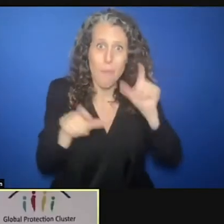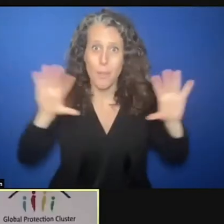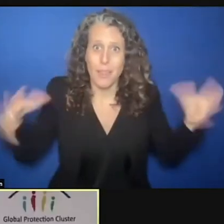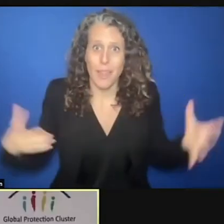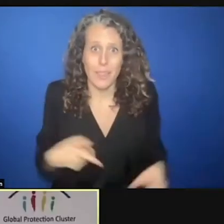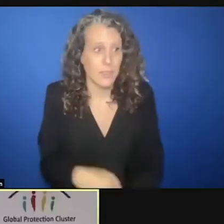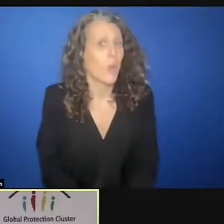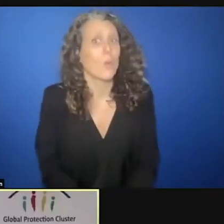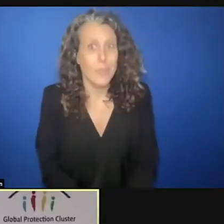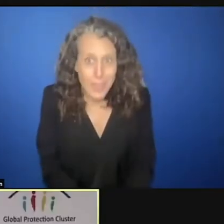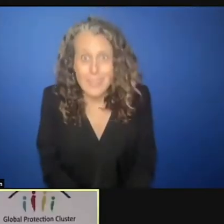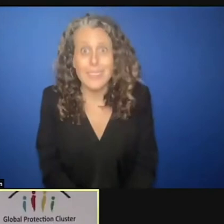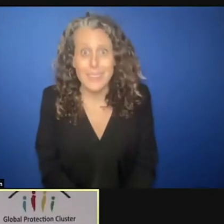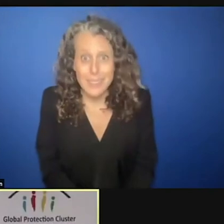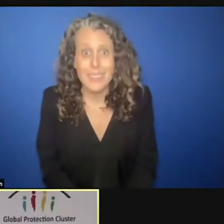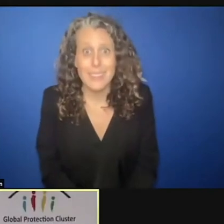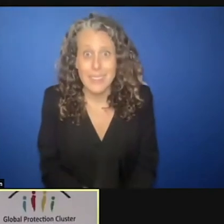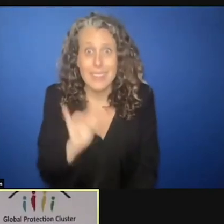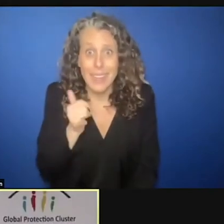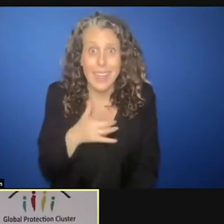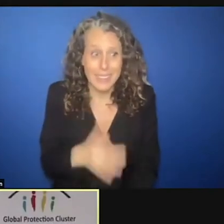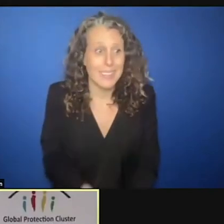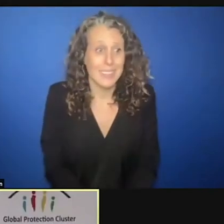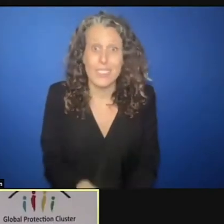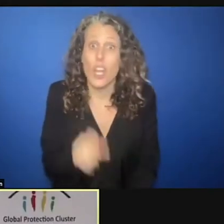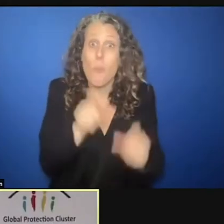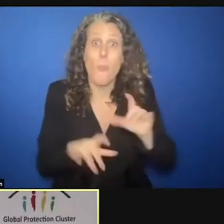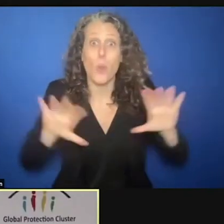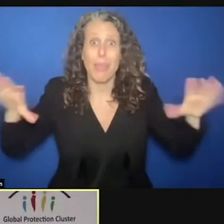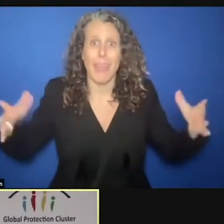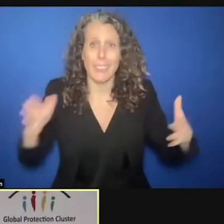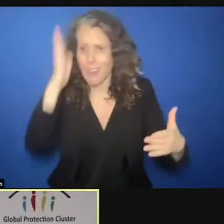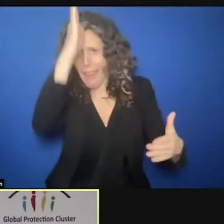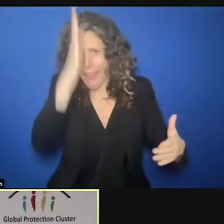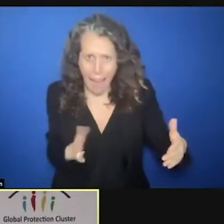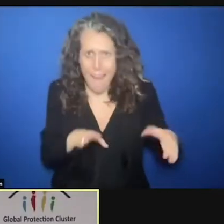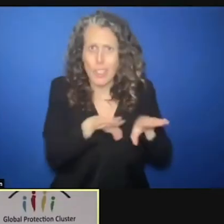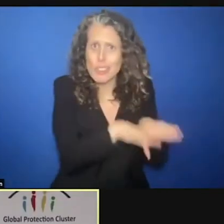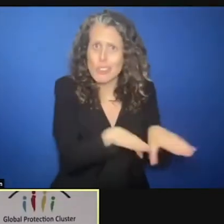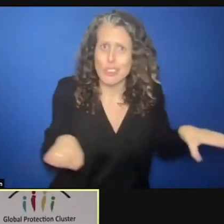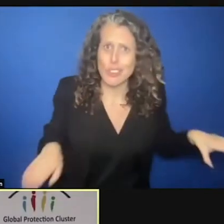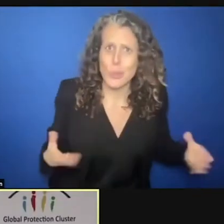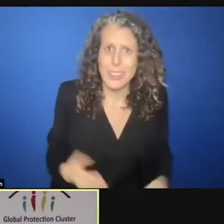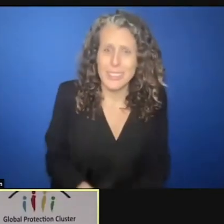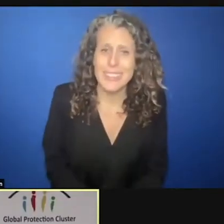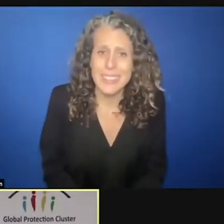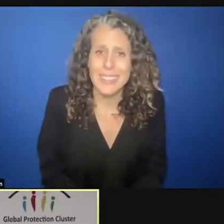of the population we deal with. That stands on its own. It's not only half that deserves protection.